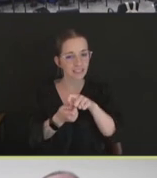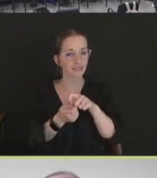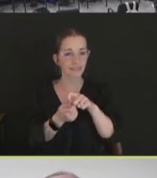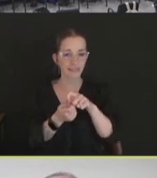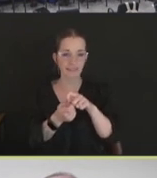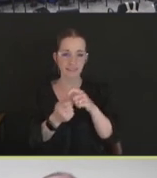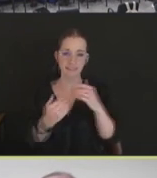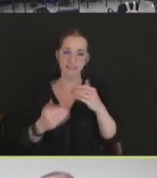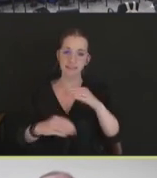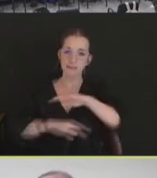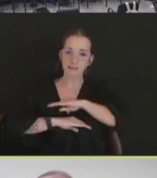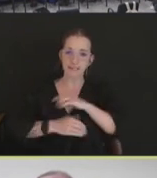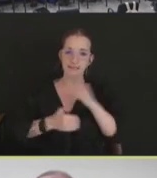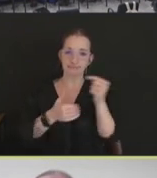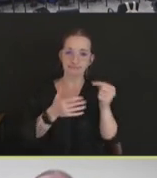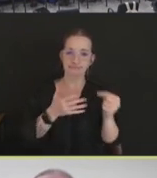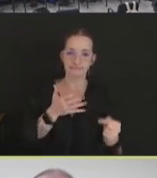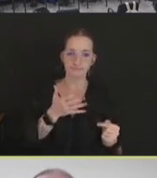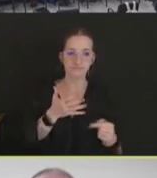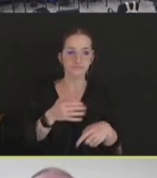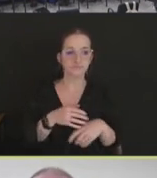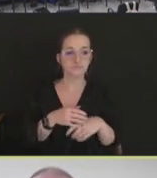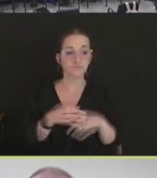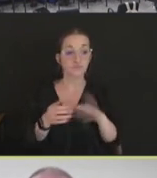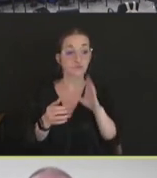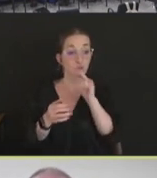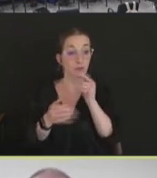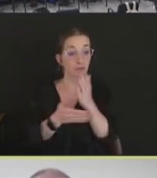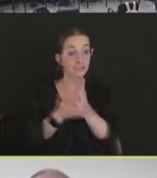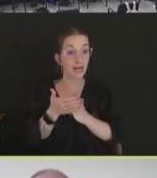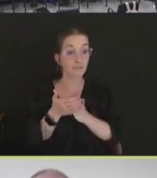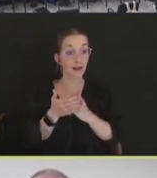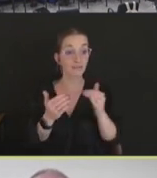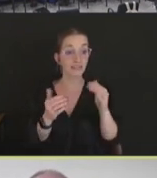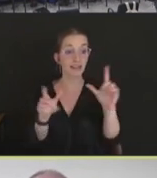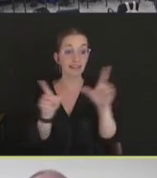And talking about some of the license restrictions that we place -- that we -- that are on these